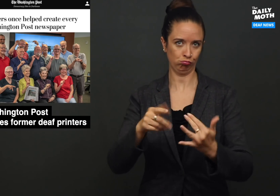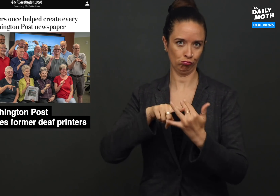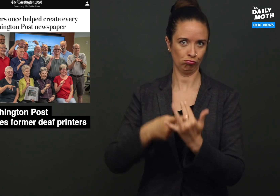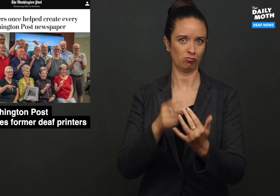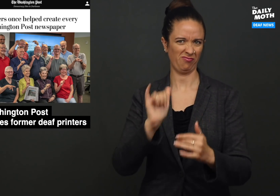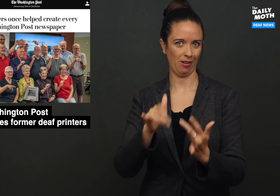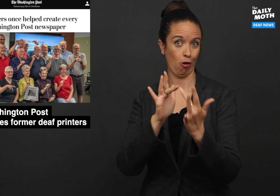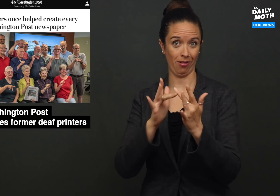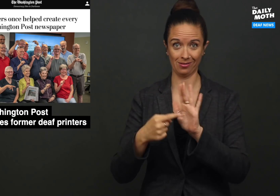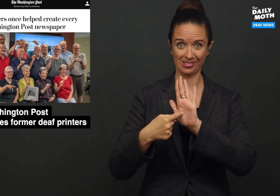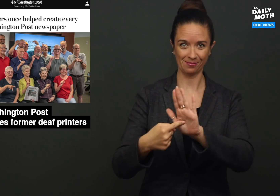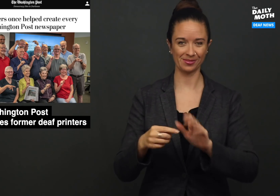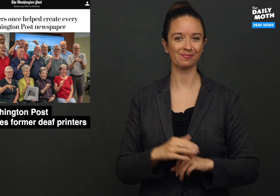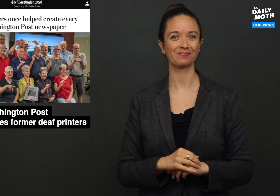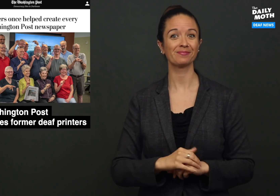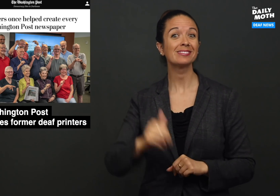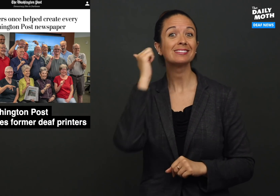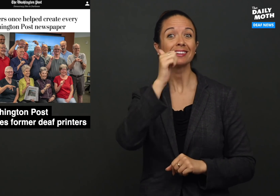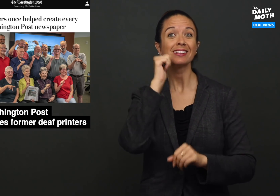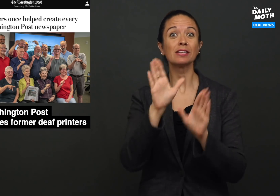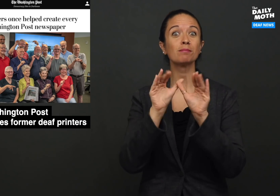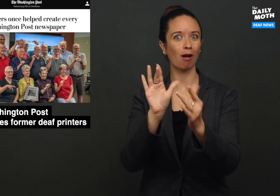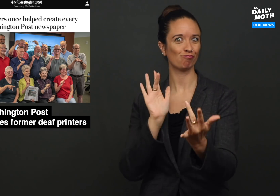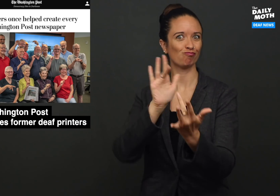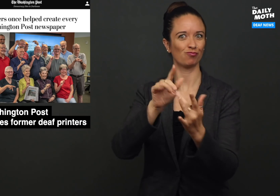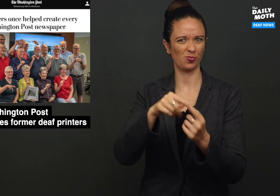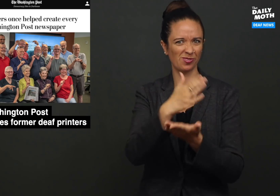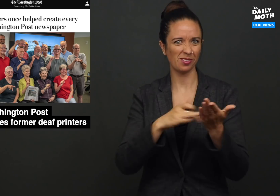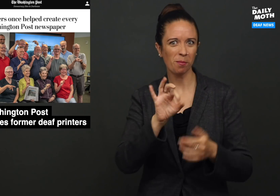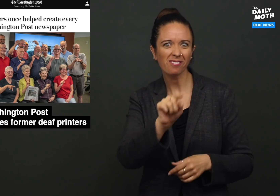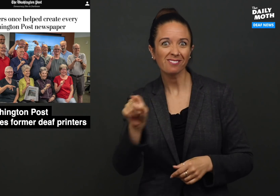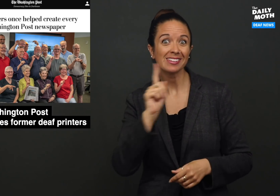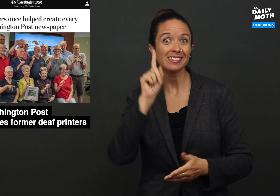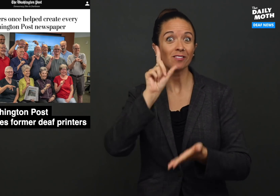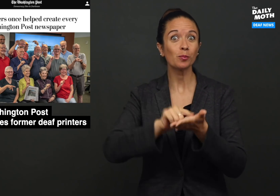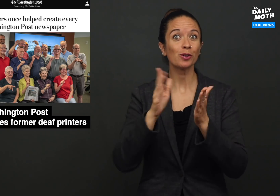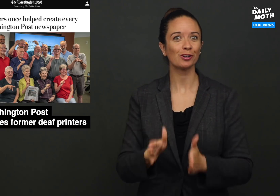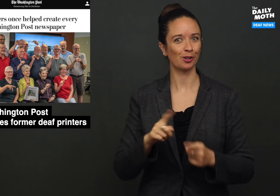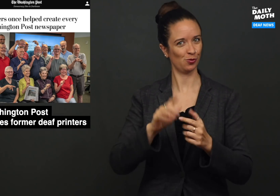they will begin with the online exhibit. The Daily Moth reached out to some of the deaf printers